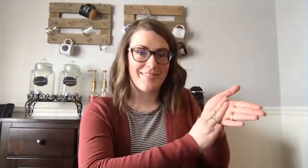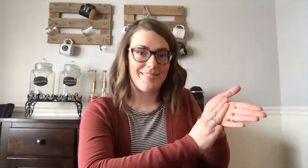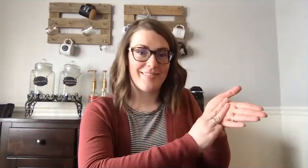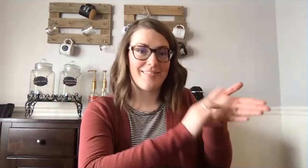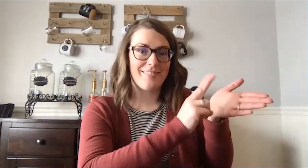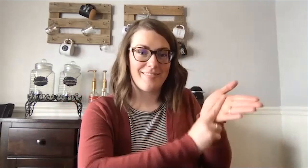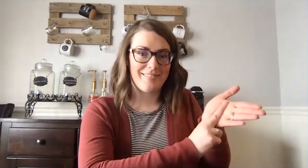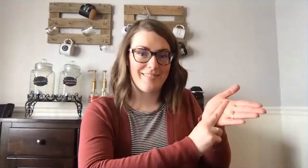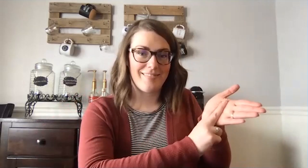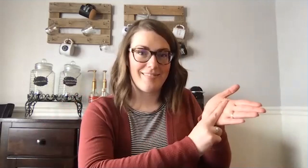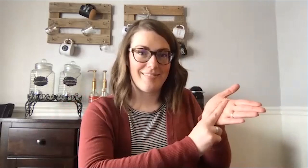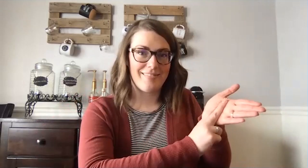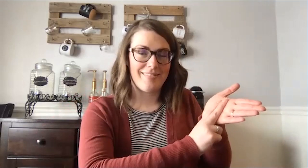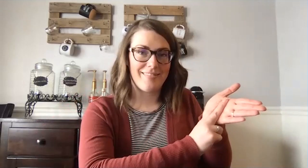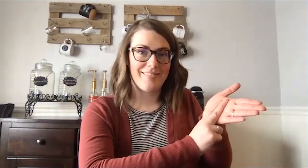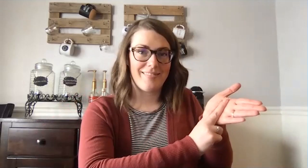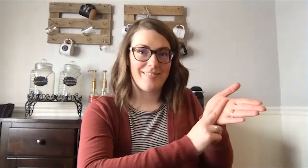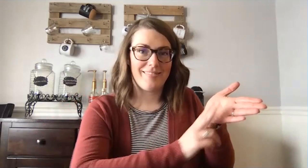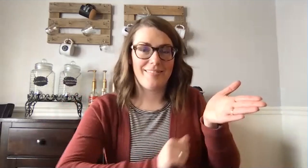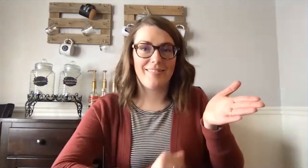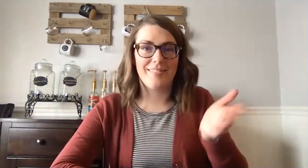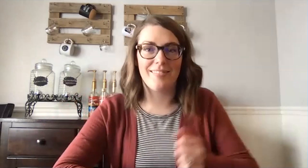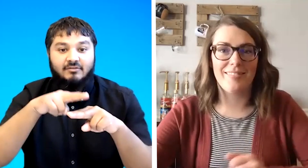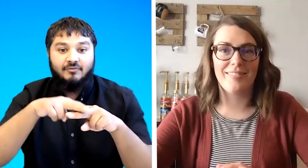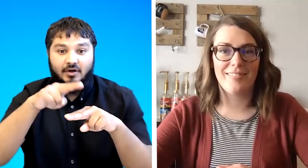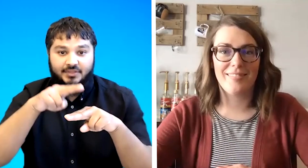good and then n perfect now you know that this is father